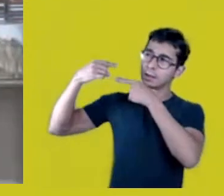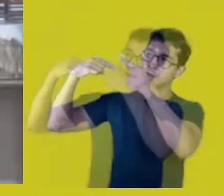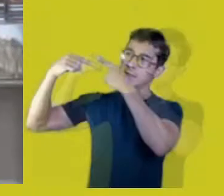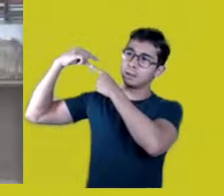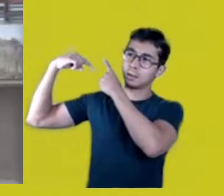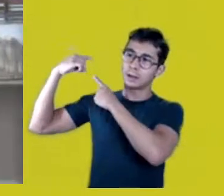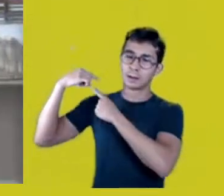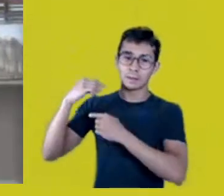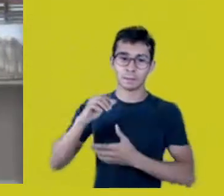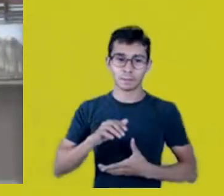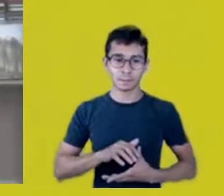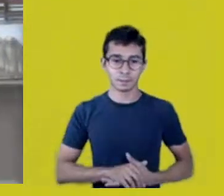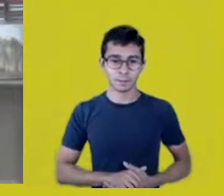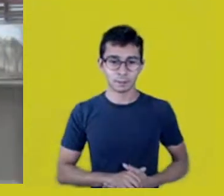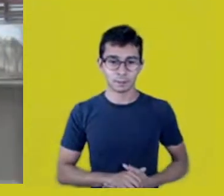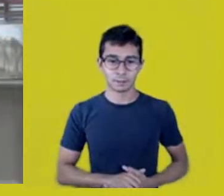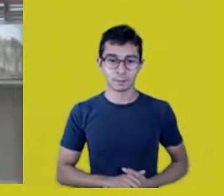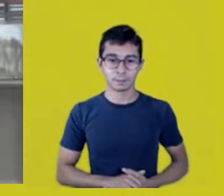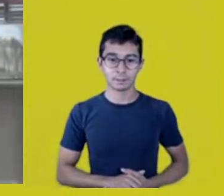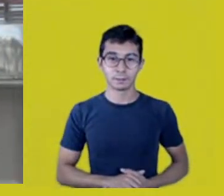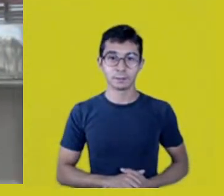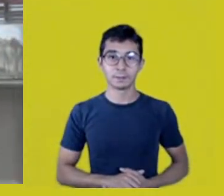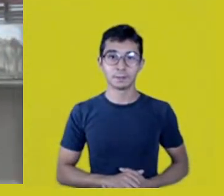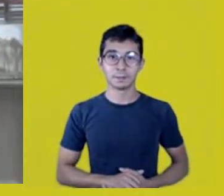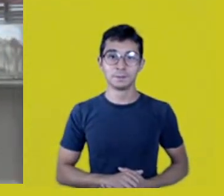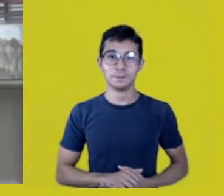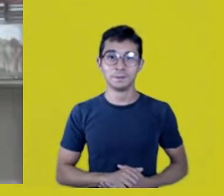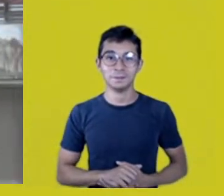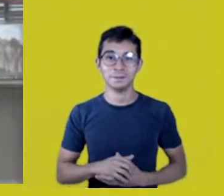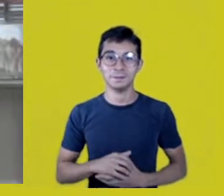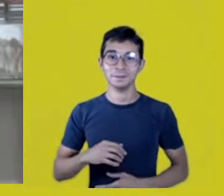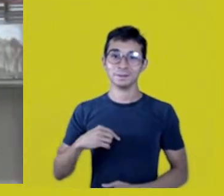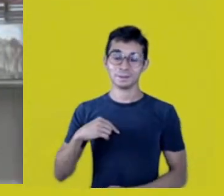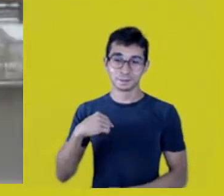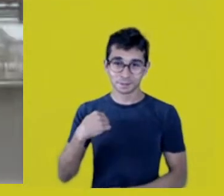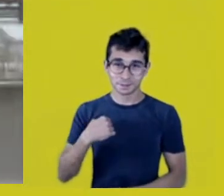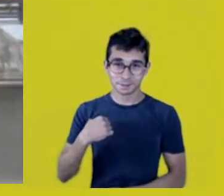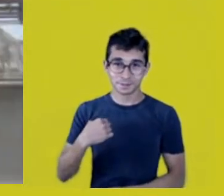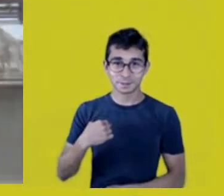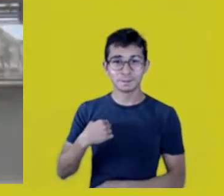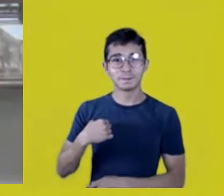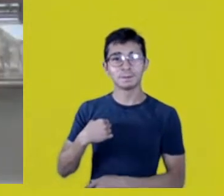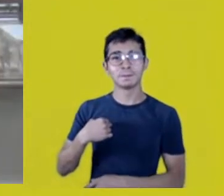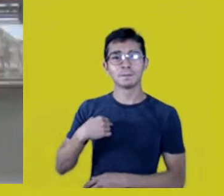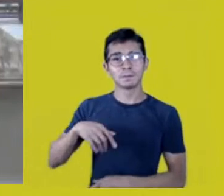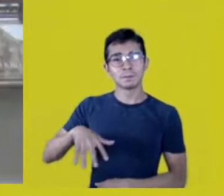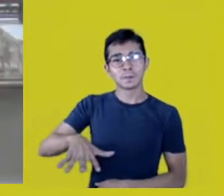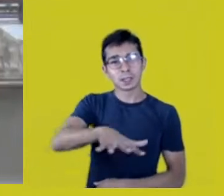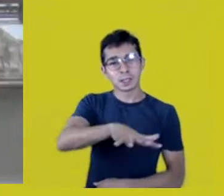And it was sailing through my ancestral territory,